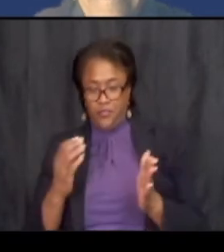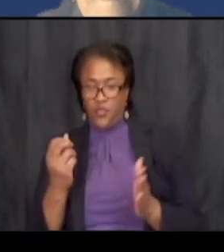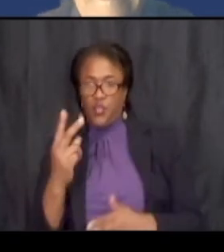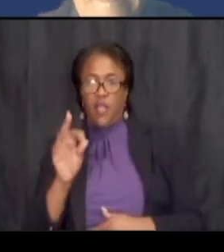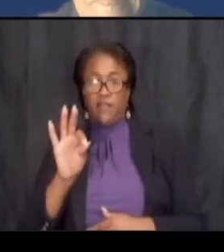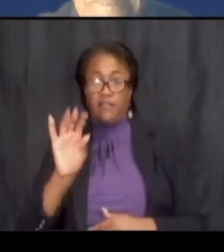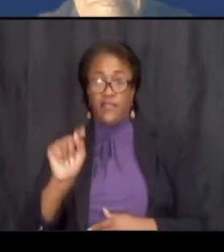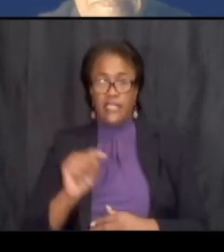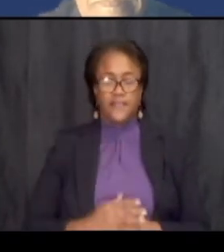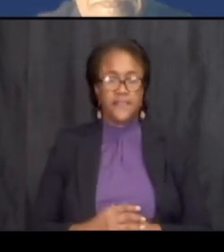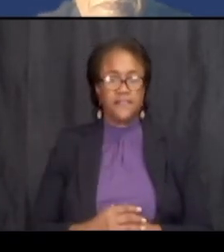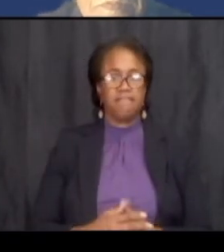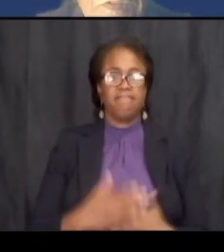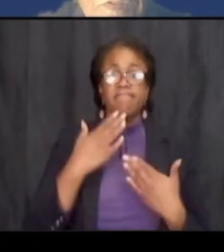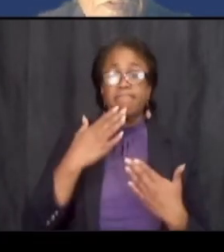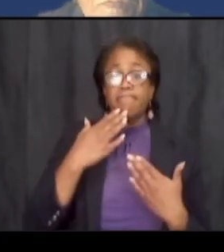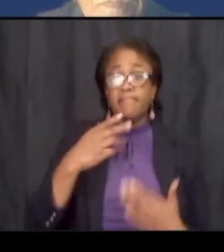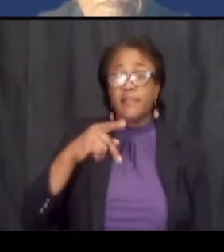thank you prakash nick the next question